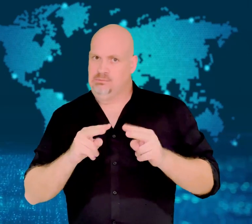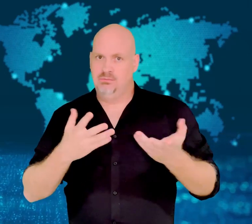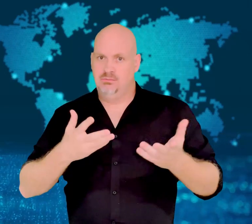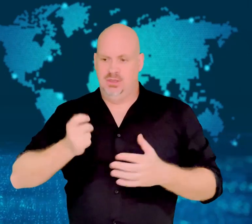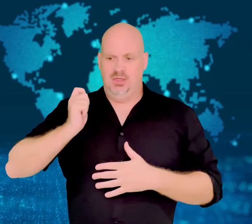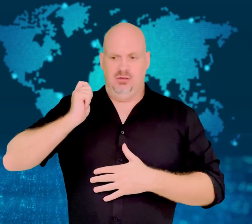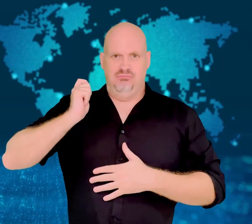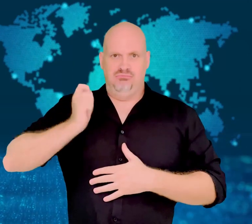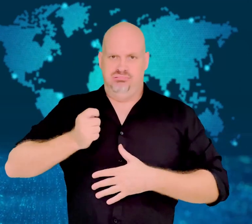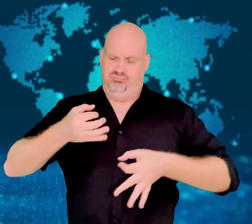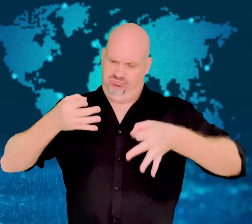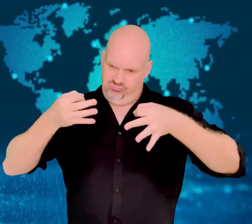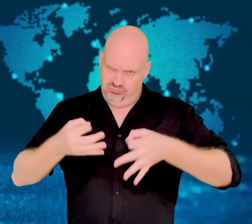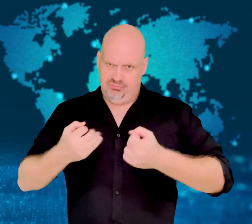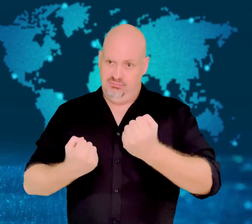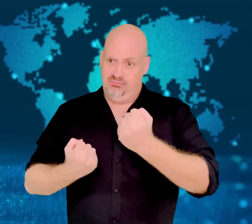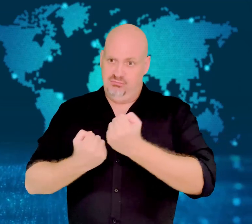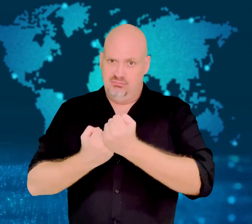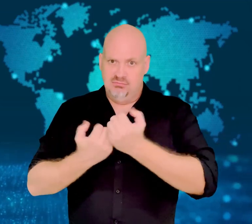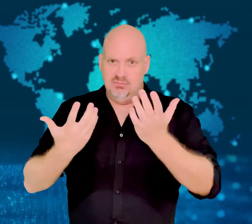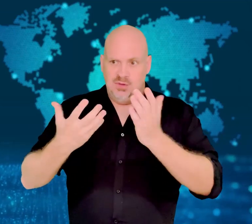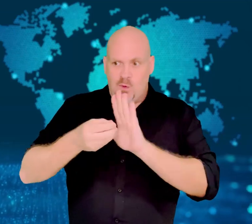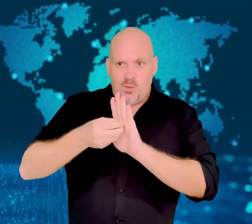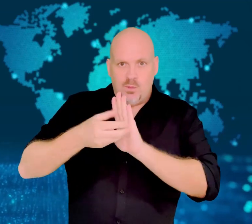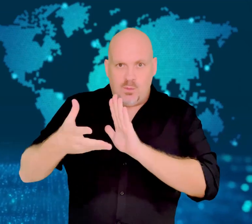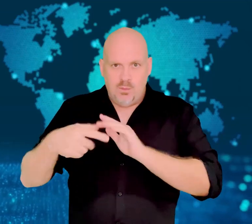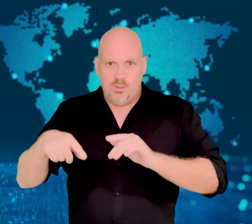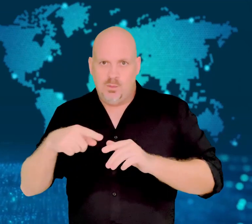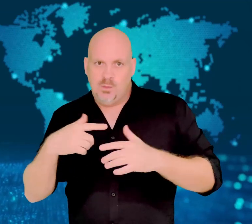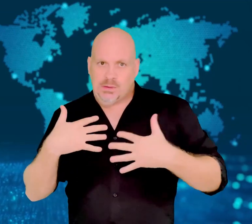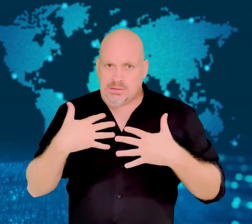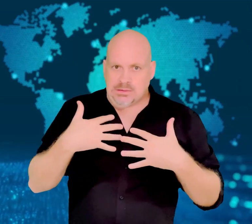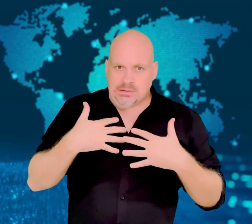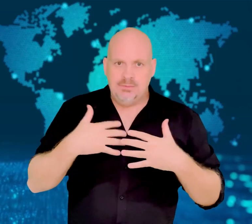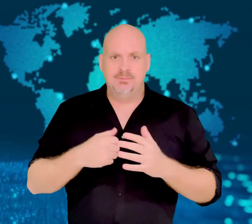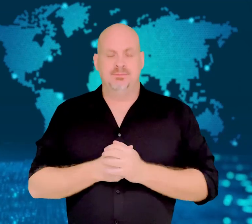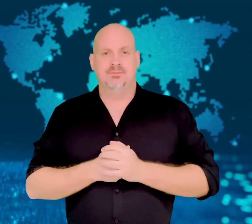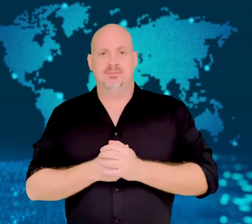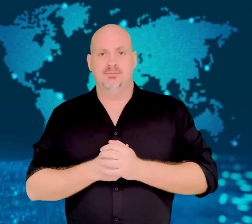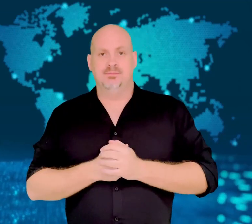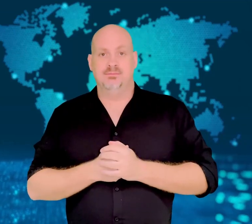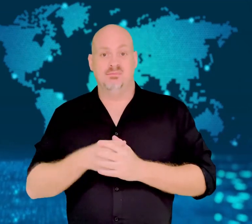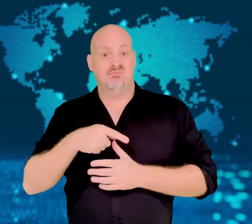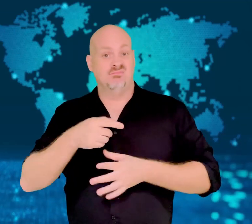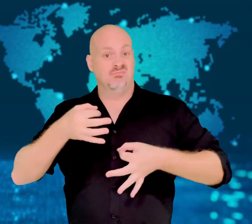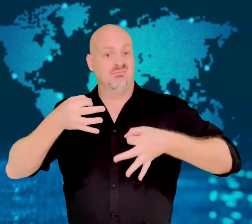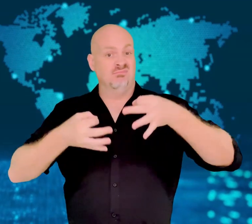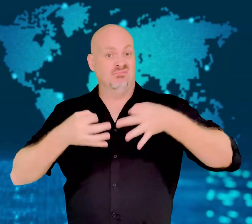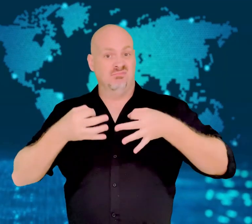worried about the results of their judgment.